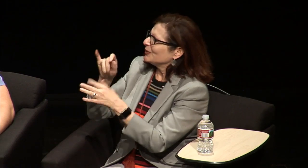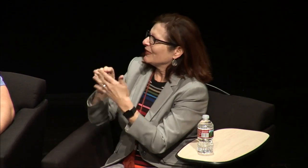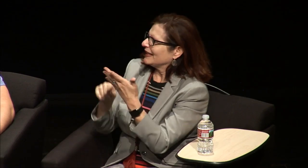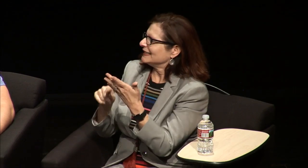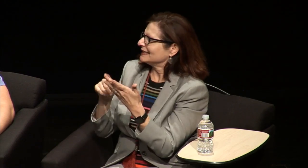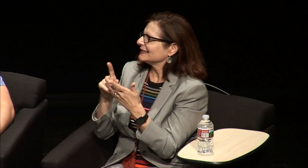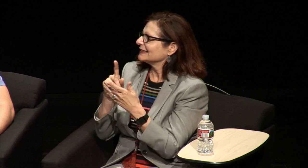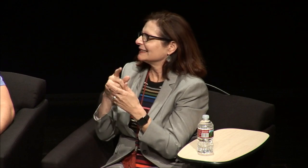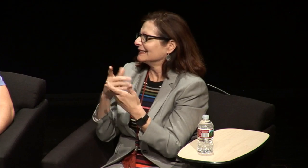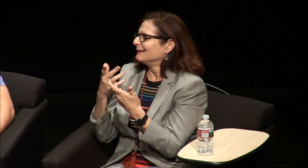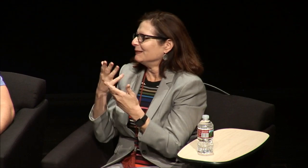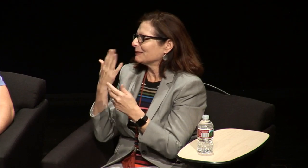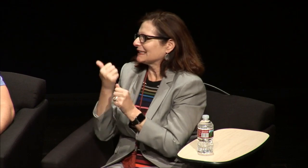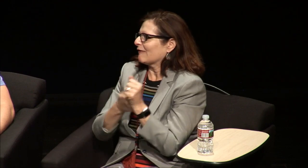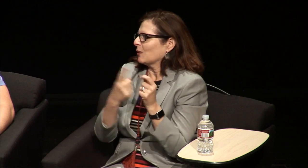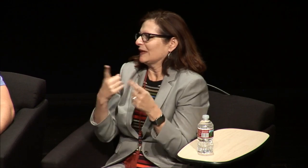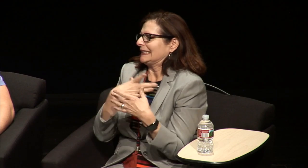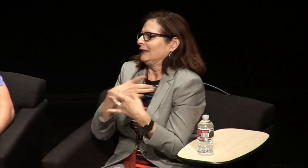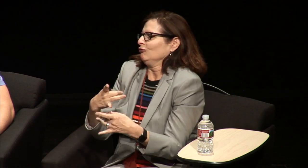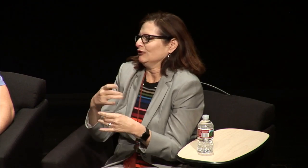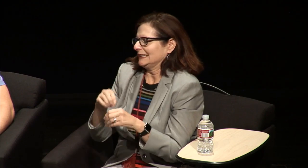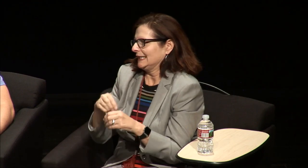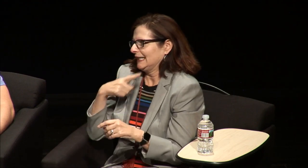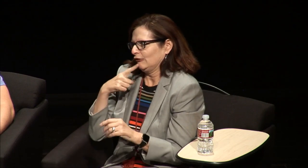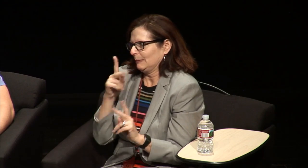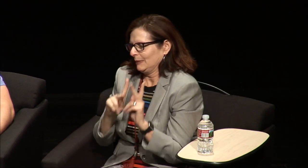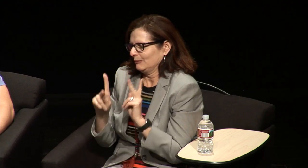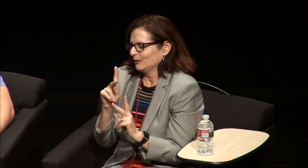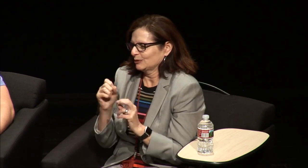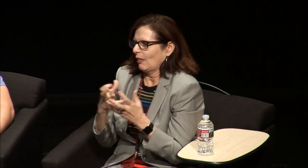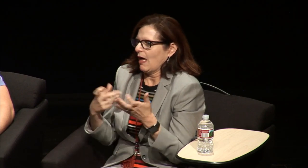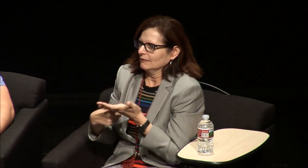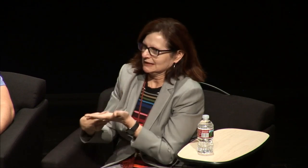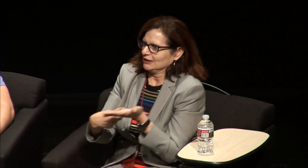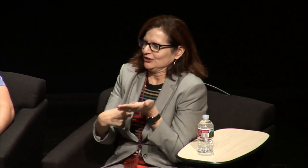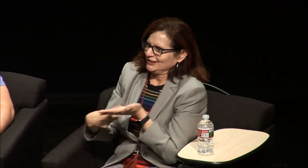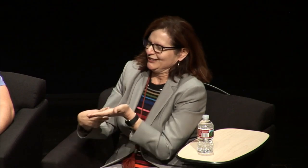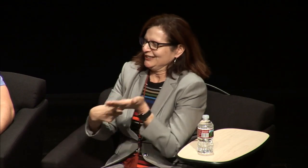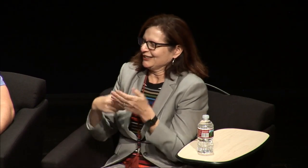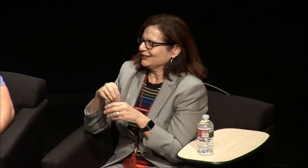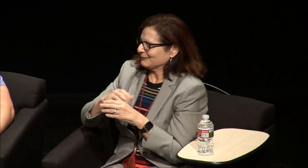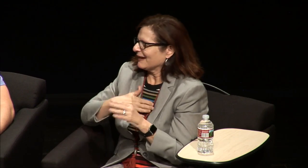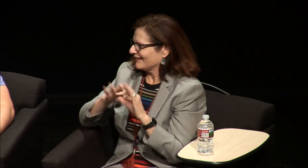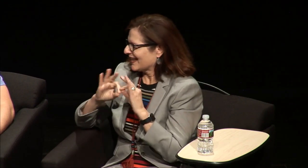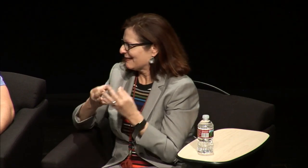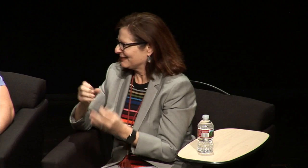observations of what I was learning and coming back and discussing more because everybody was interested in hearing people in my family so it was a lot of